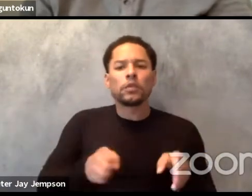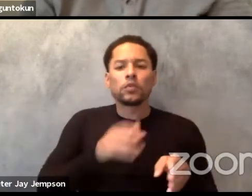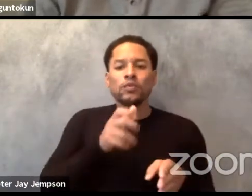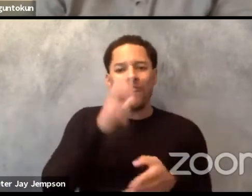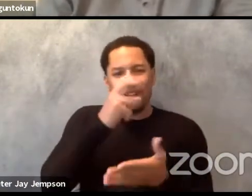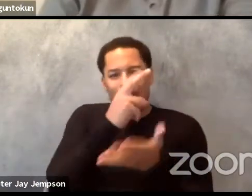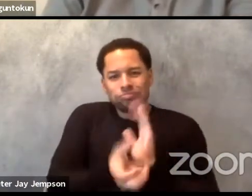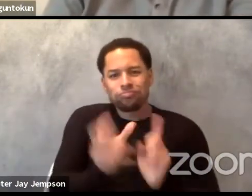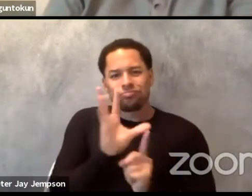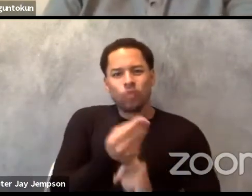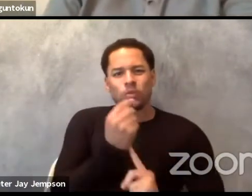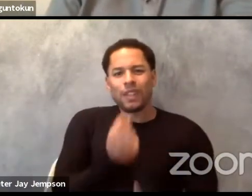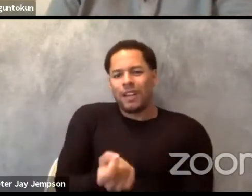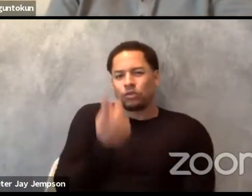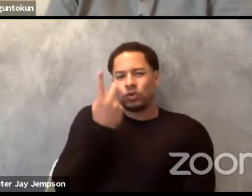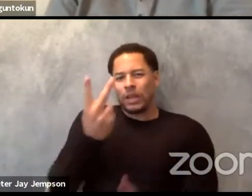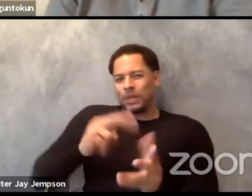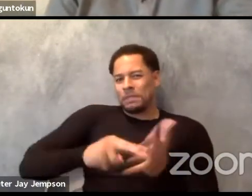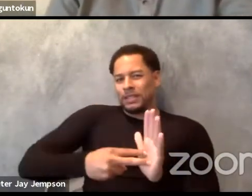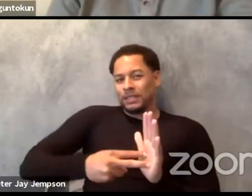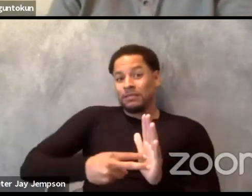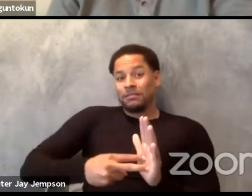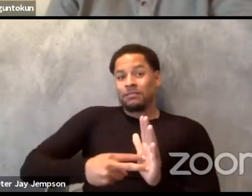Thank you for that thought. I'll pass it to Adham